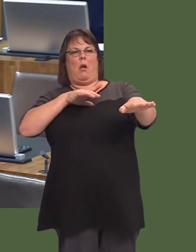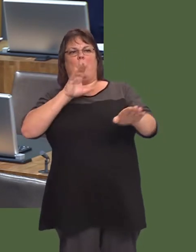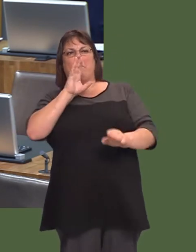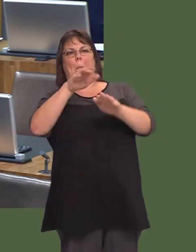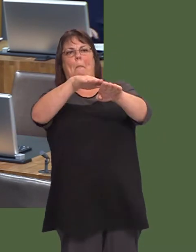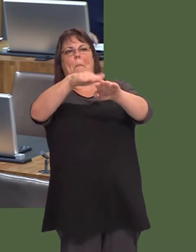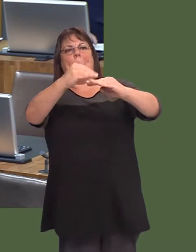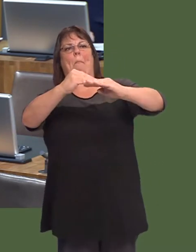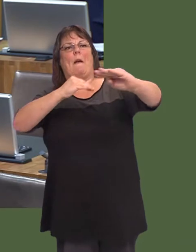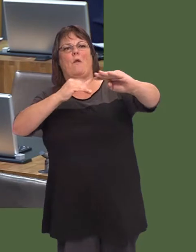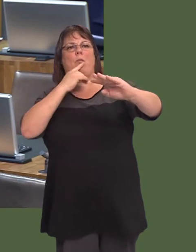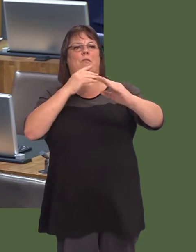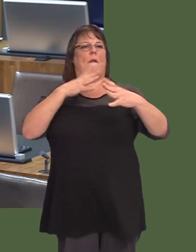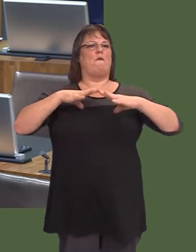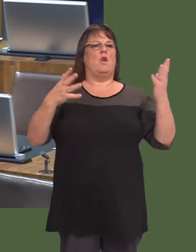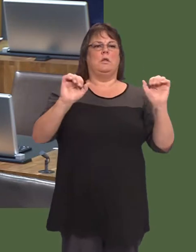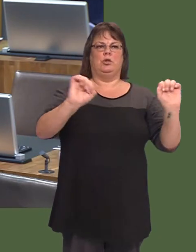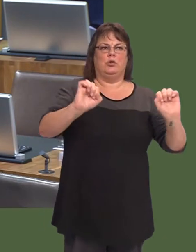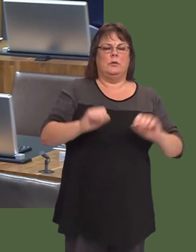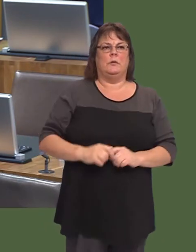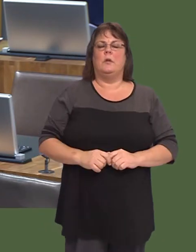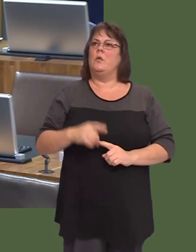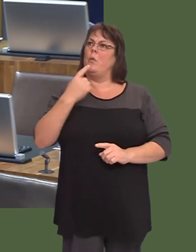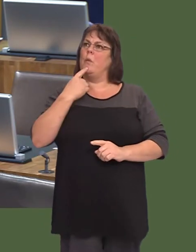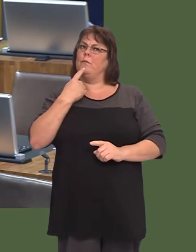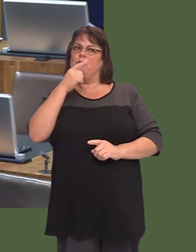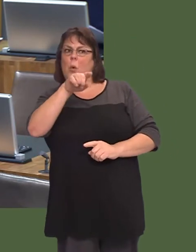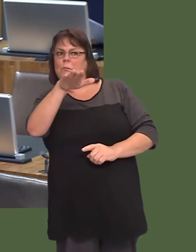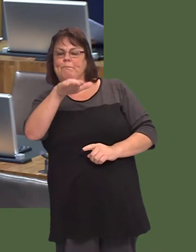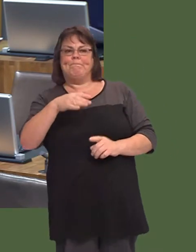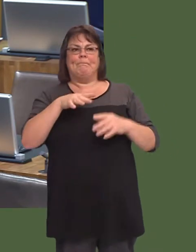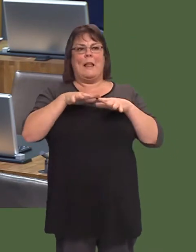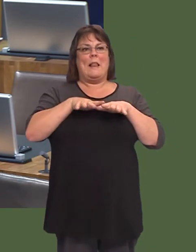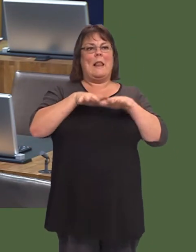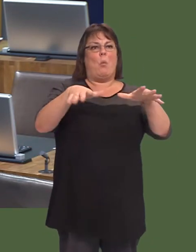So, we have impressed on Network Rail the need to invest in that station given the fact